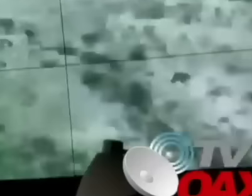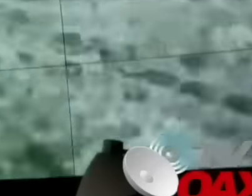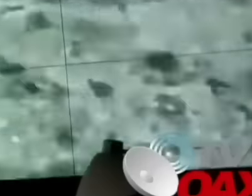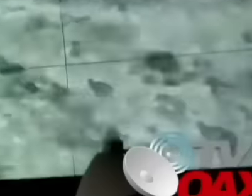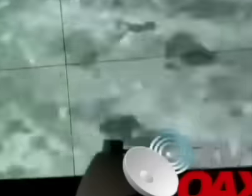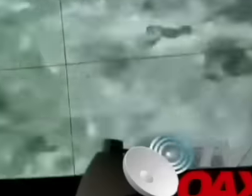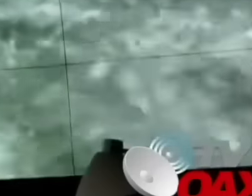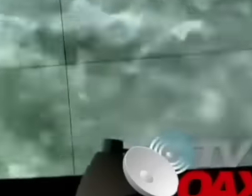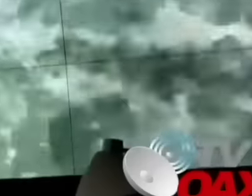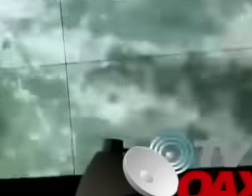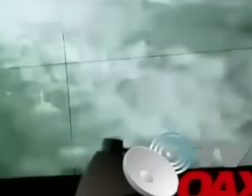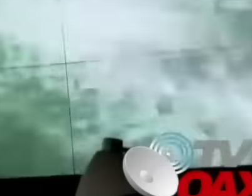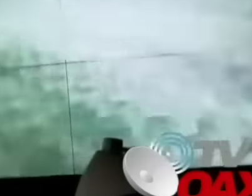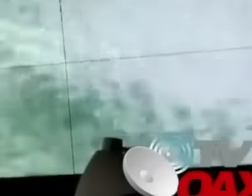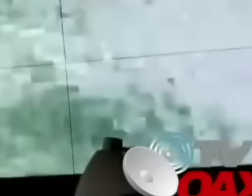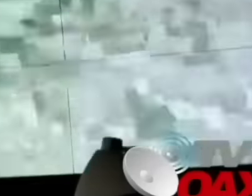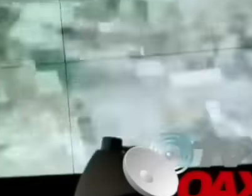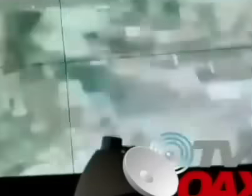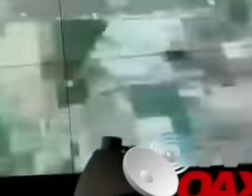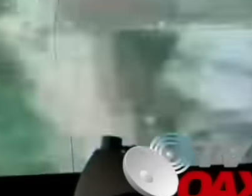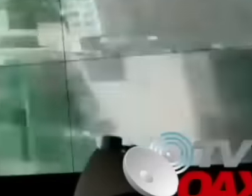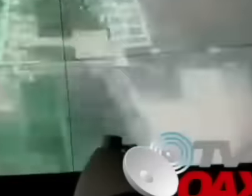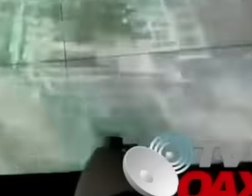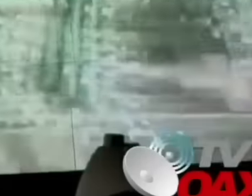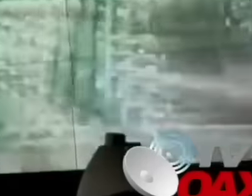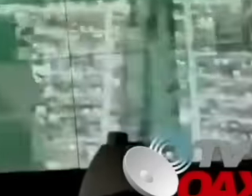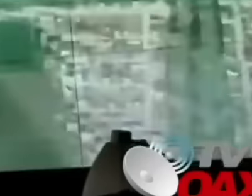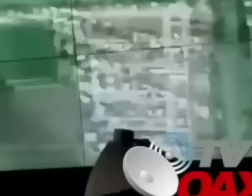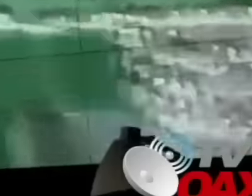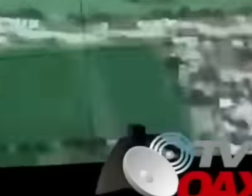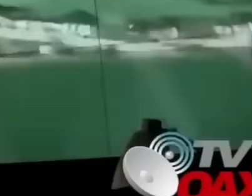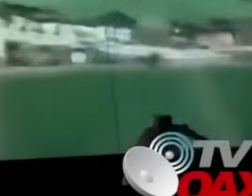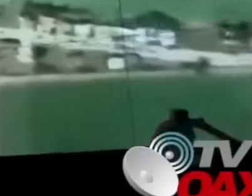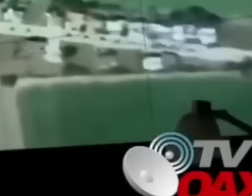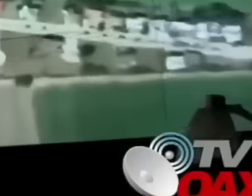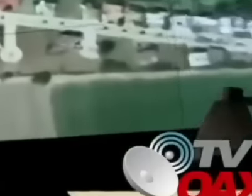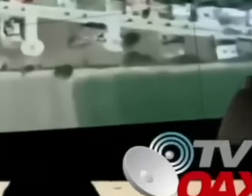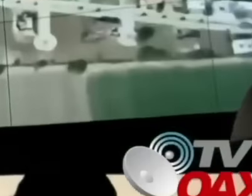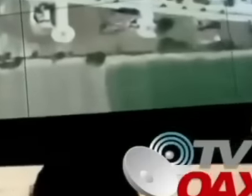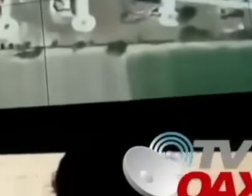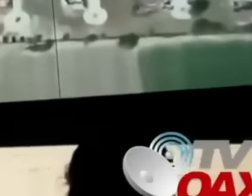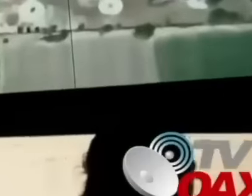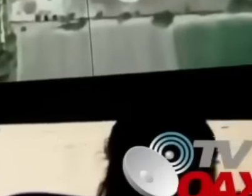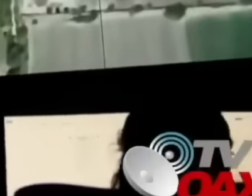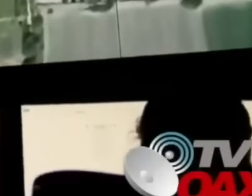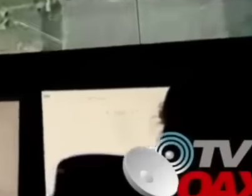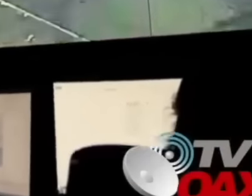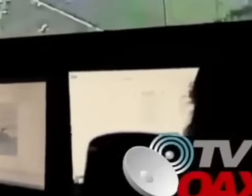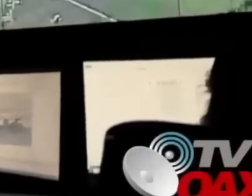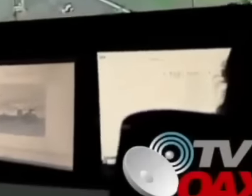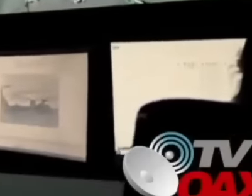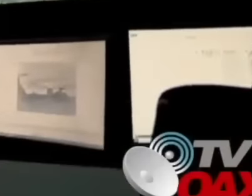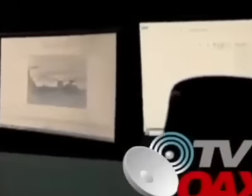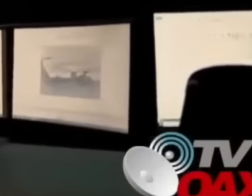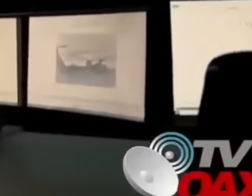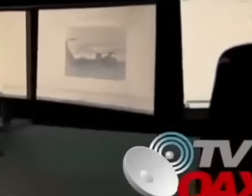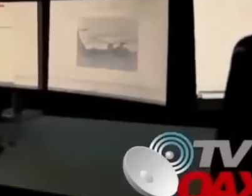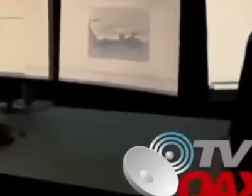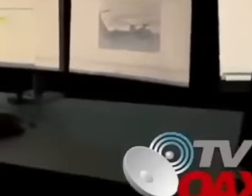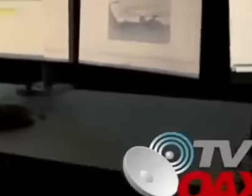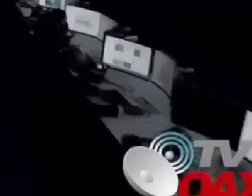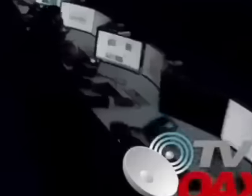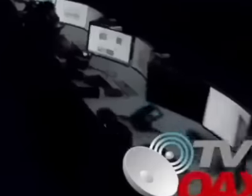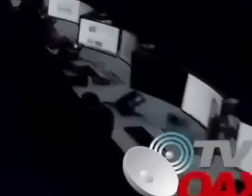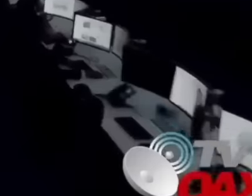live operations, however, these were untimely recordings, as Rosaisela, head